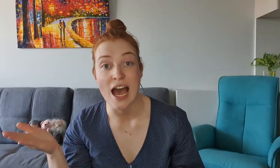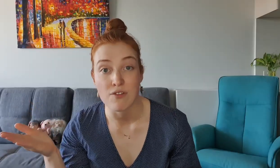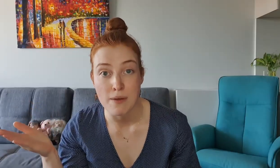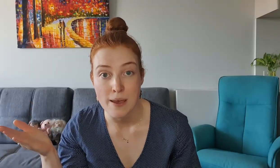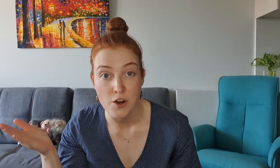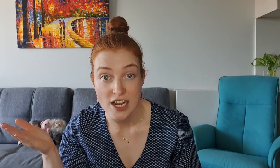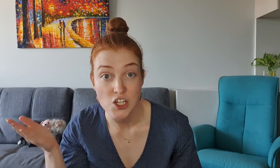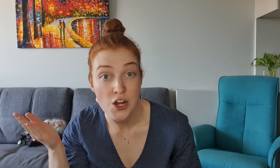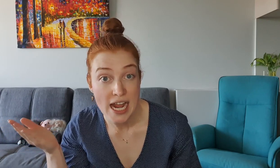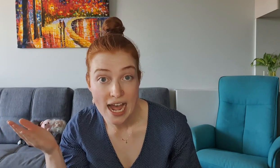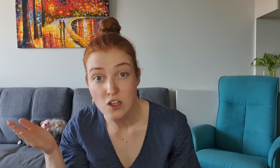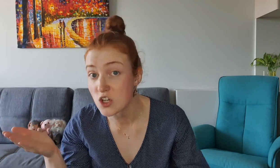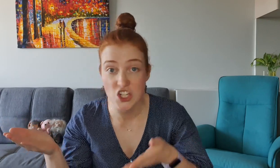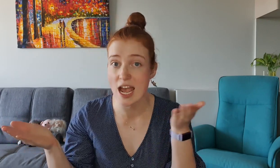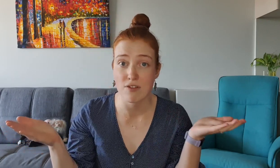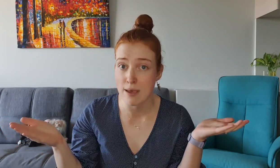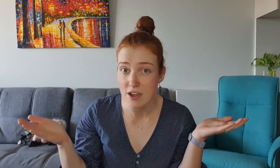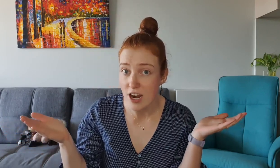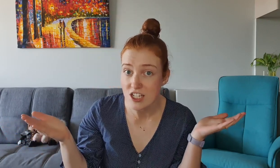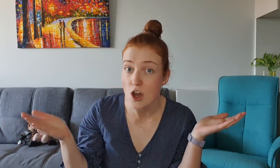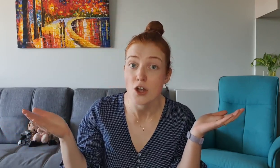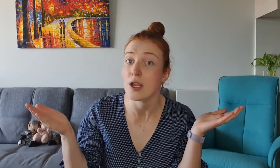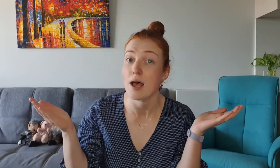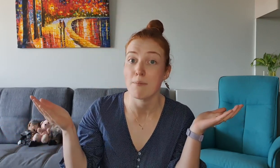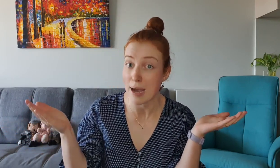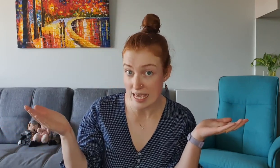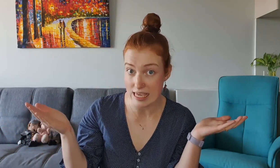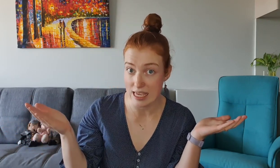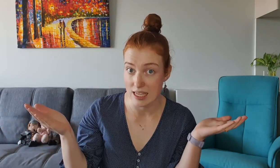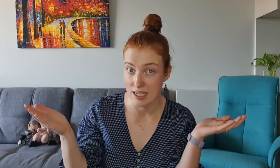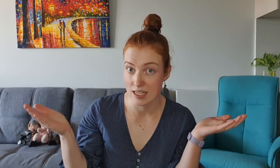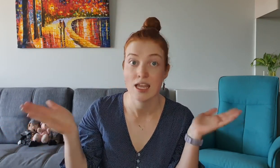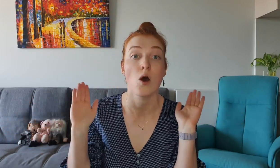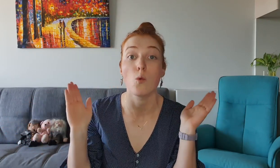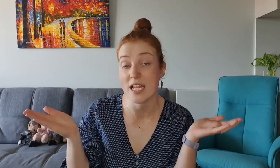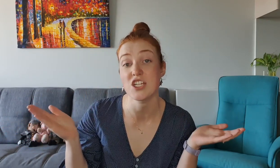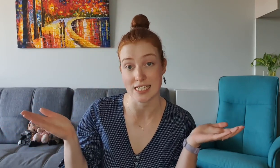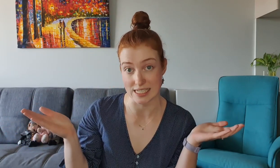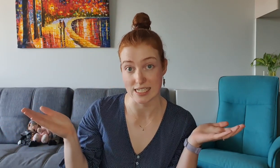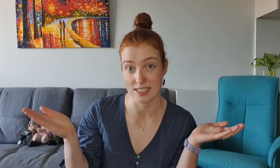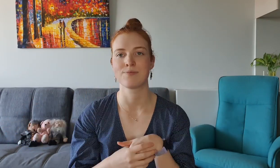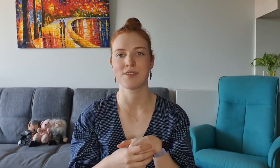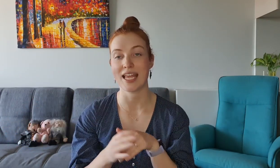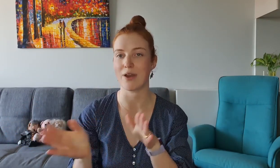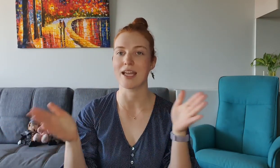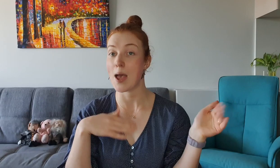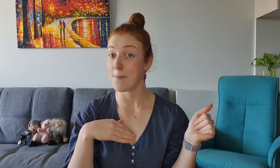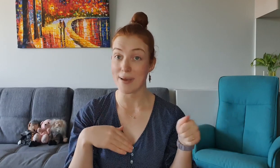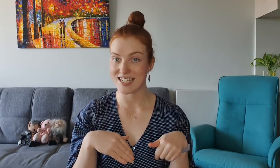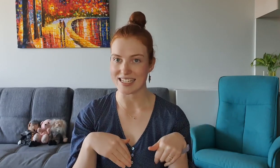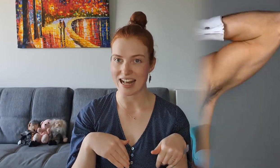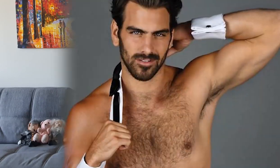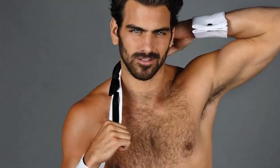Does she have a baby crush on Nyle or does she have a baby crush on Mikey? Which is it? Anyway, back to Nyle